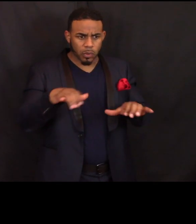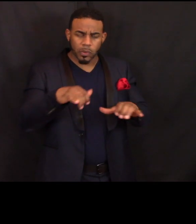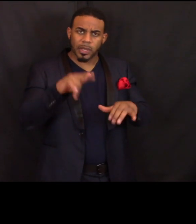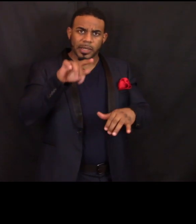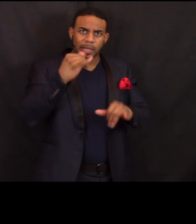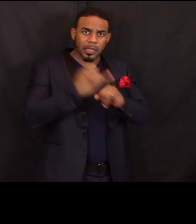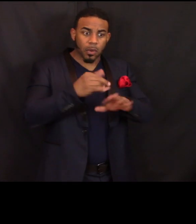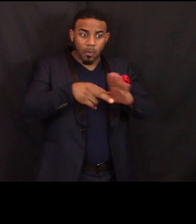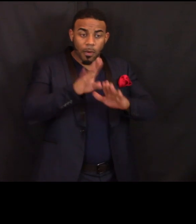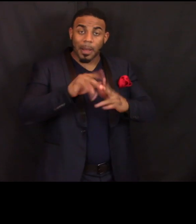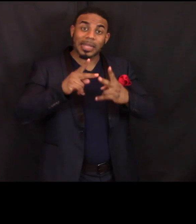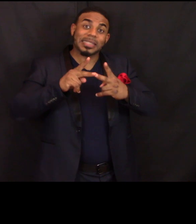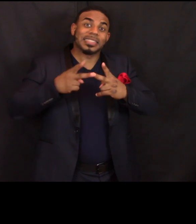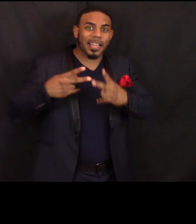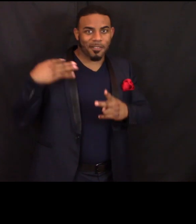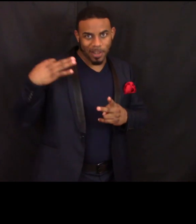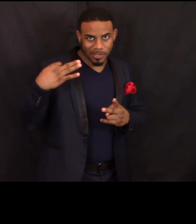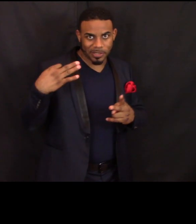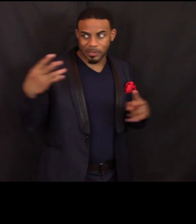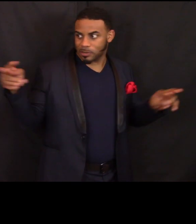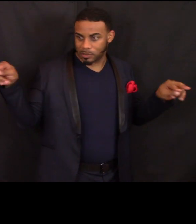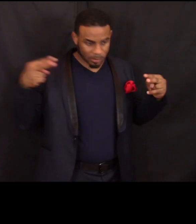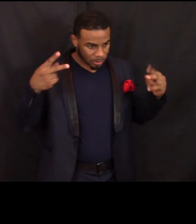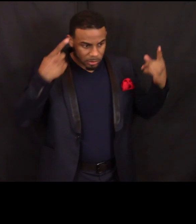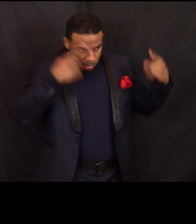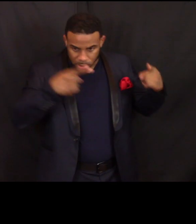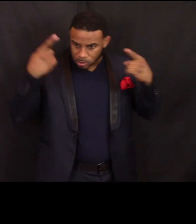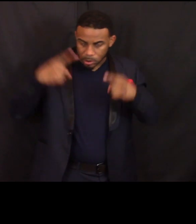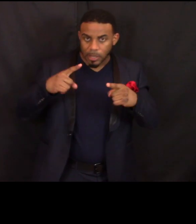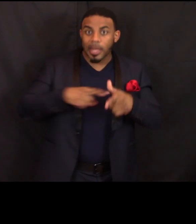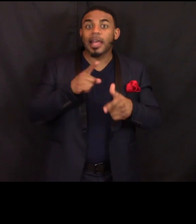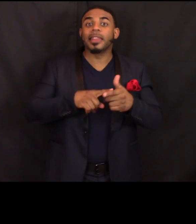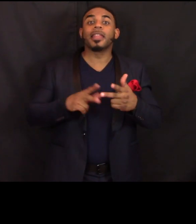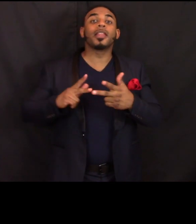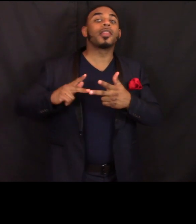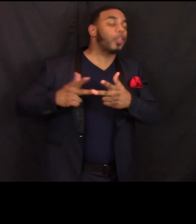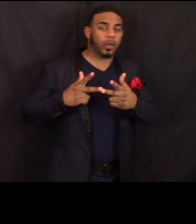And then overseen, supervised, by myself